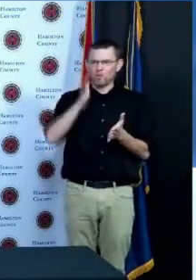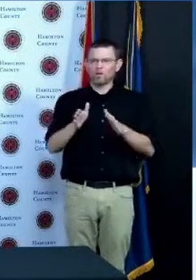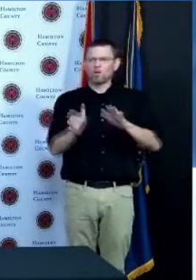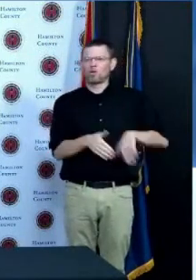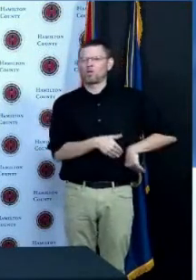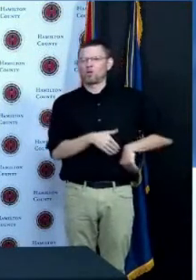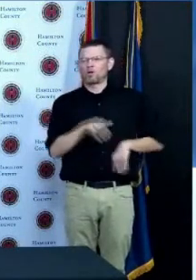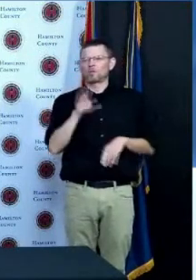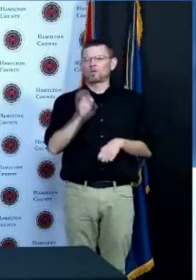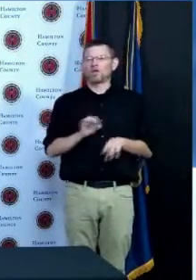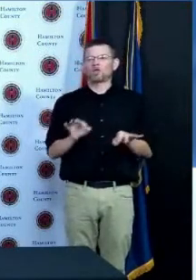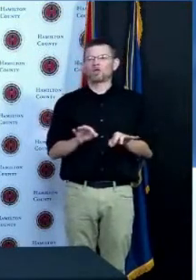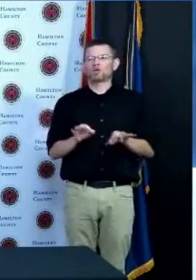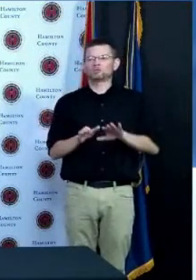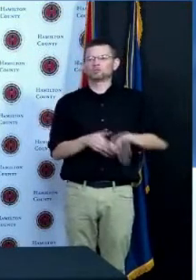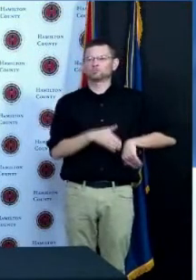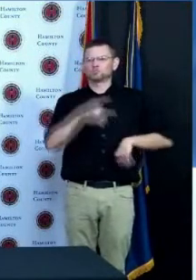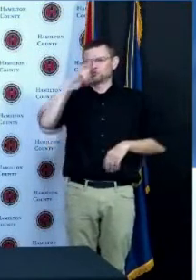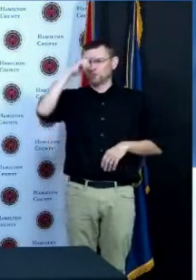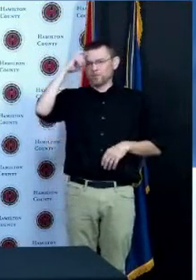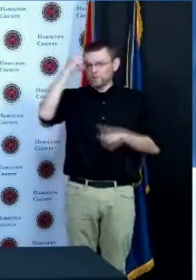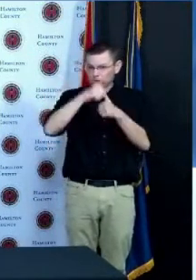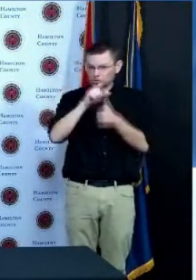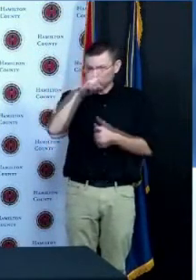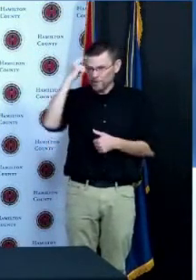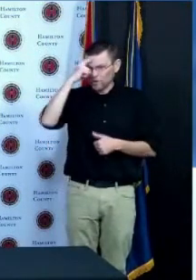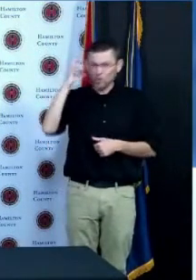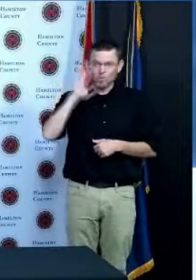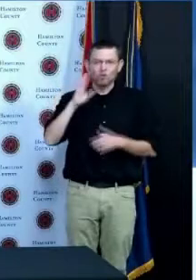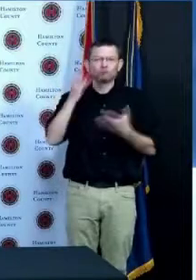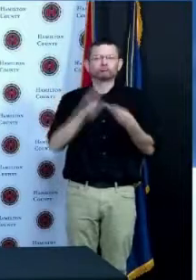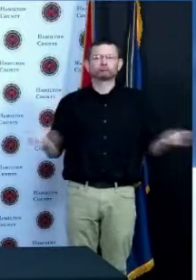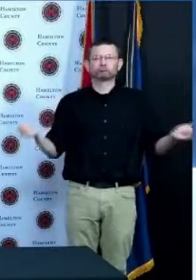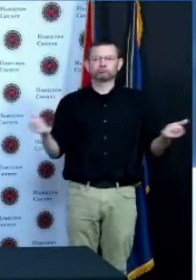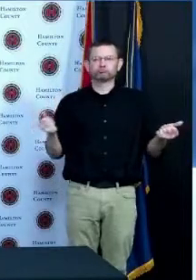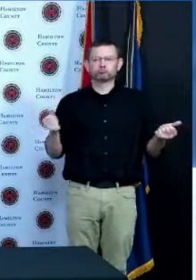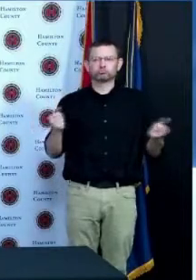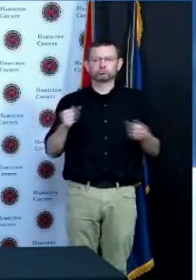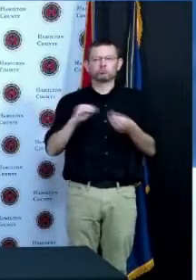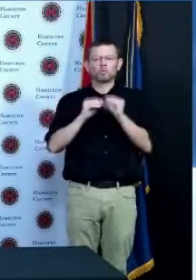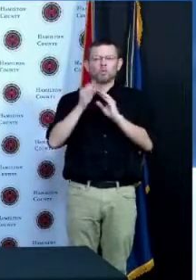recall last summer the charge kind of went down significantly until September October November